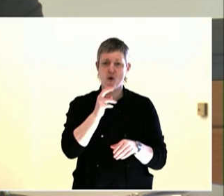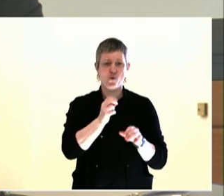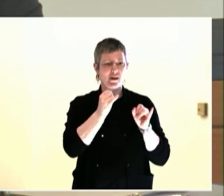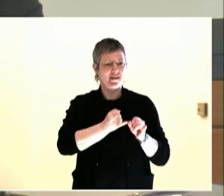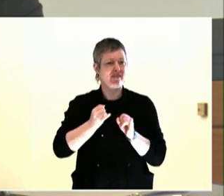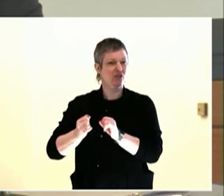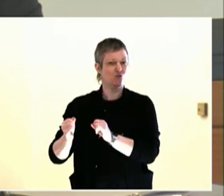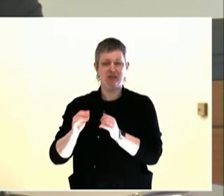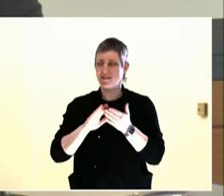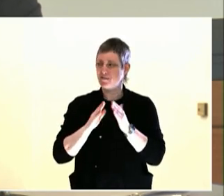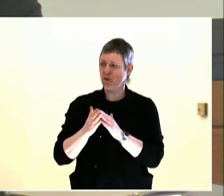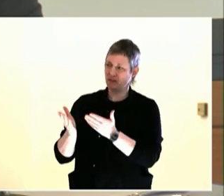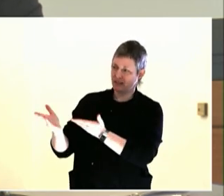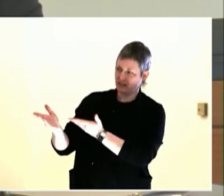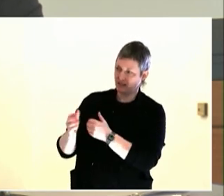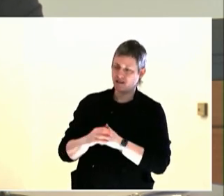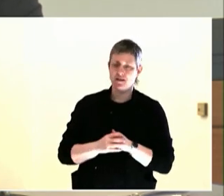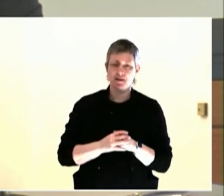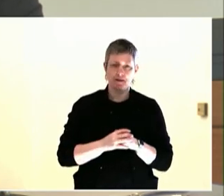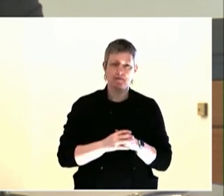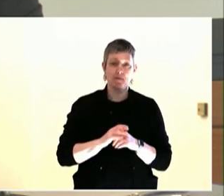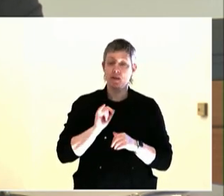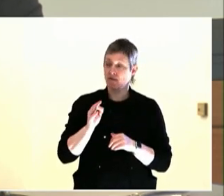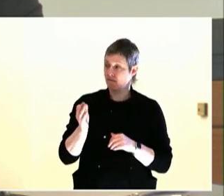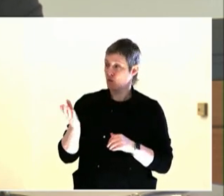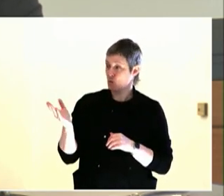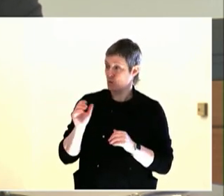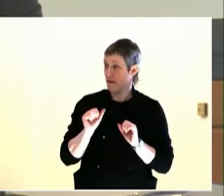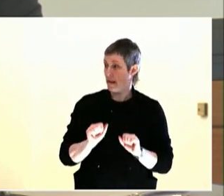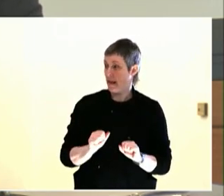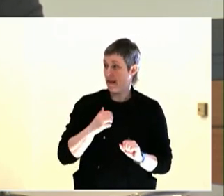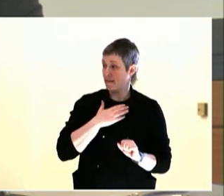She serves on the climate justice and Hispanic serving,